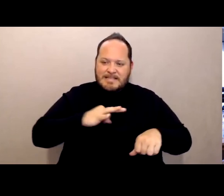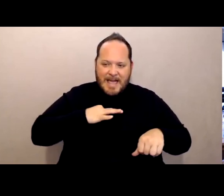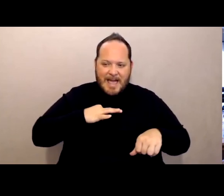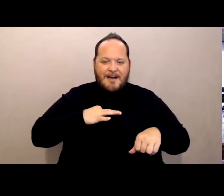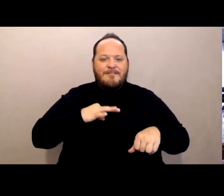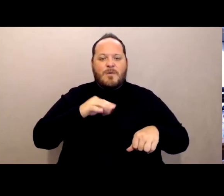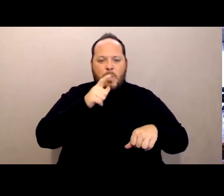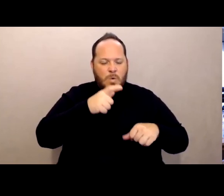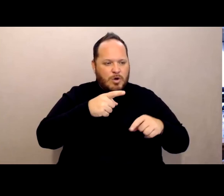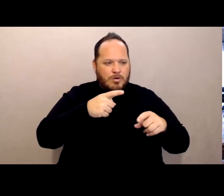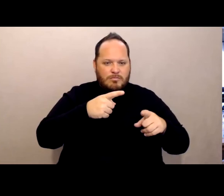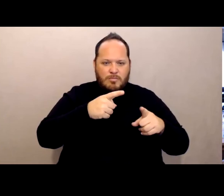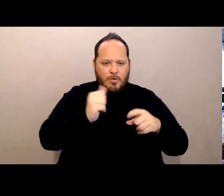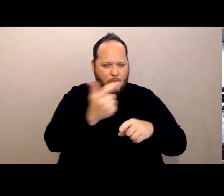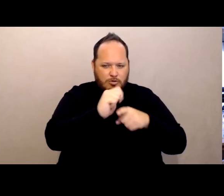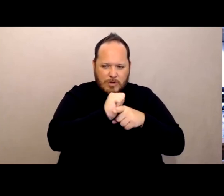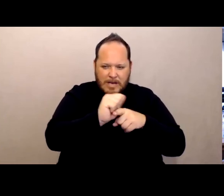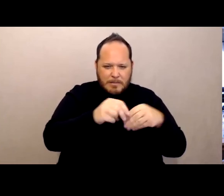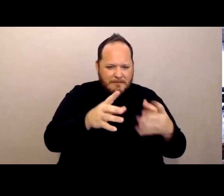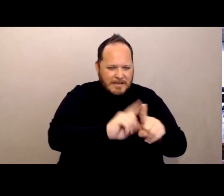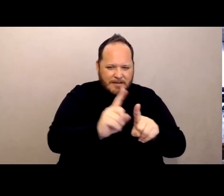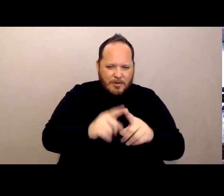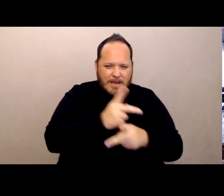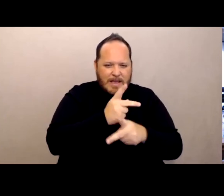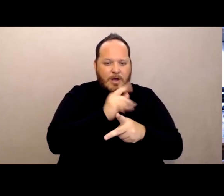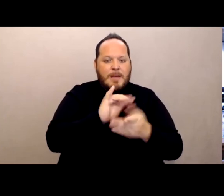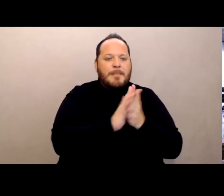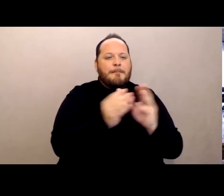to provide all the care that they need so that it becomes a much more family-like setting.